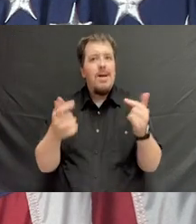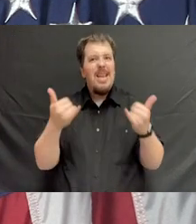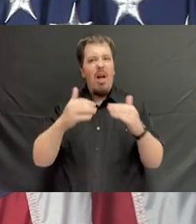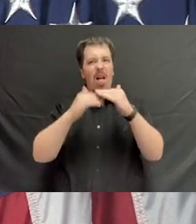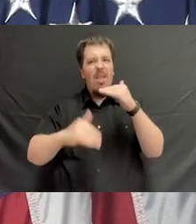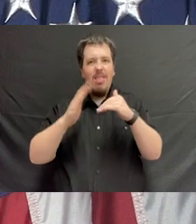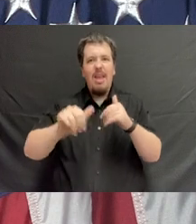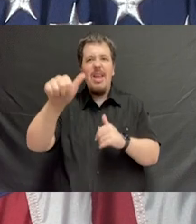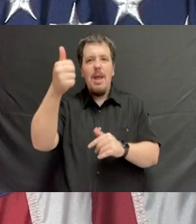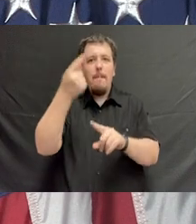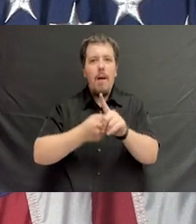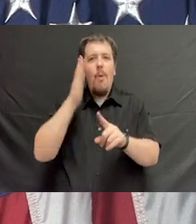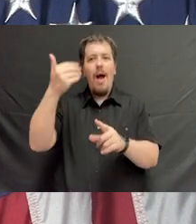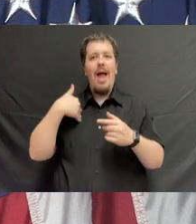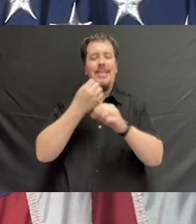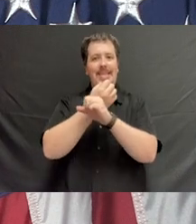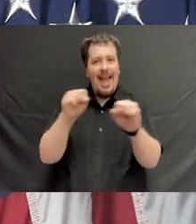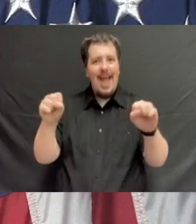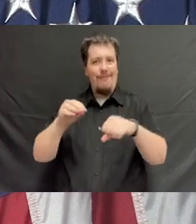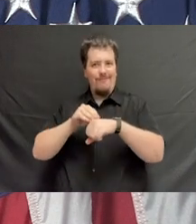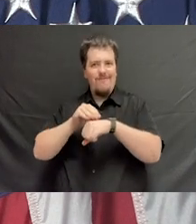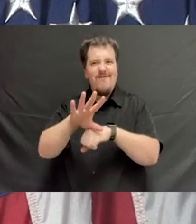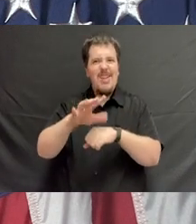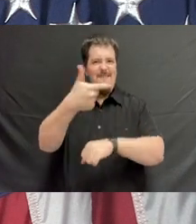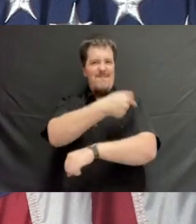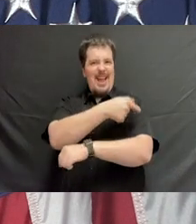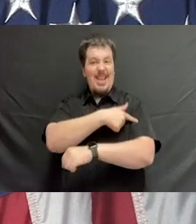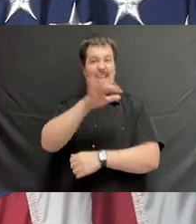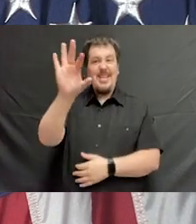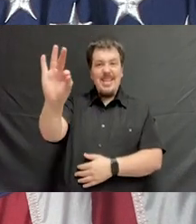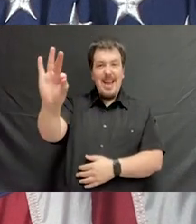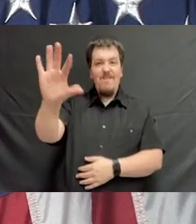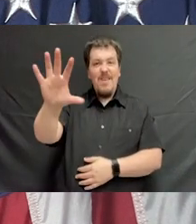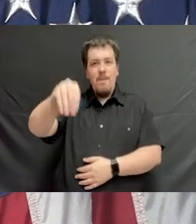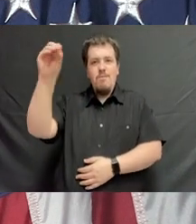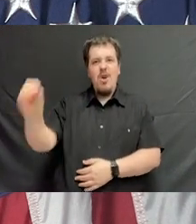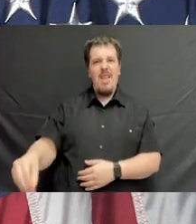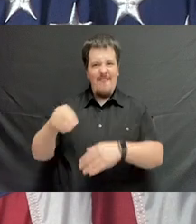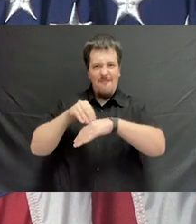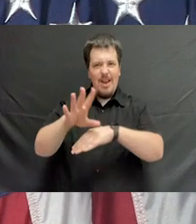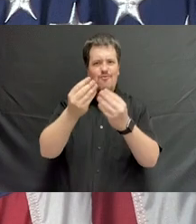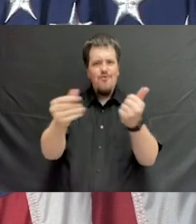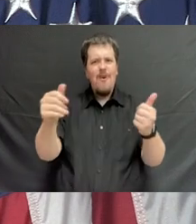In less than 10 months, we're gonna have a safe, effective vaccine. That's 95% effective in curing this virus.